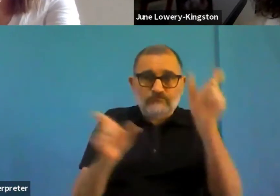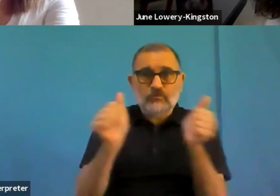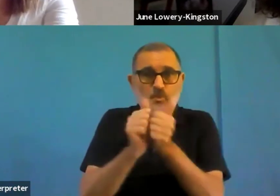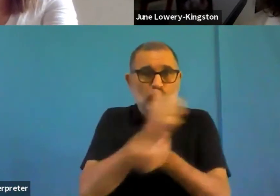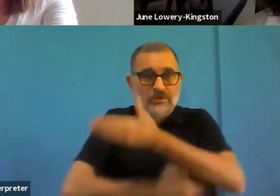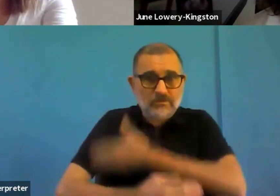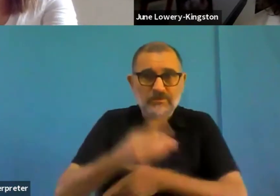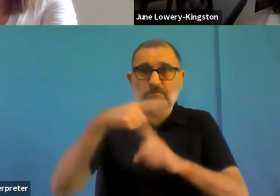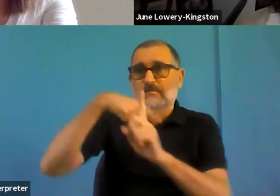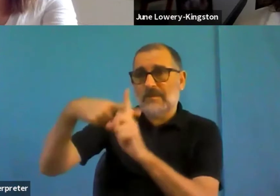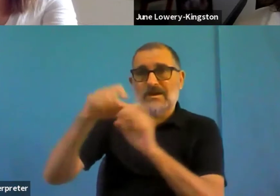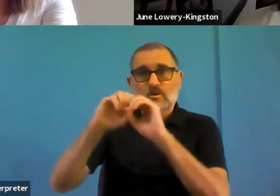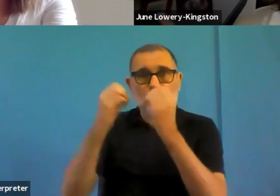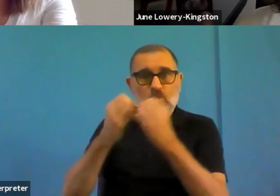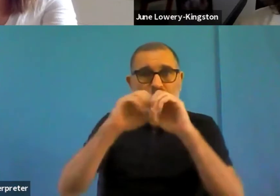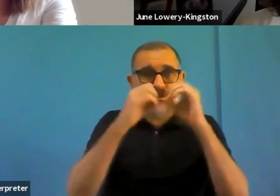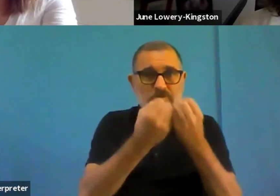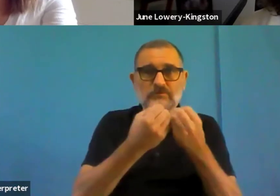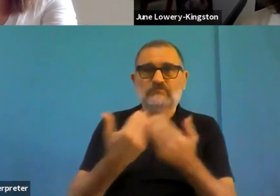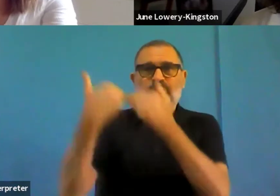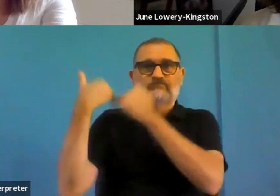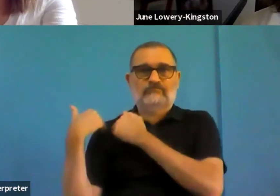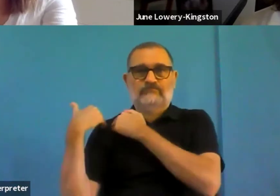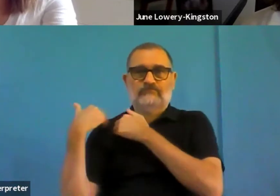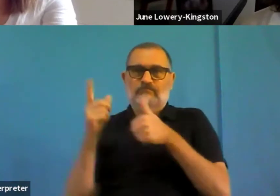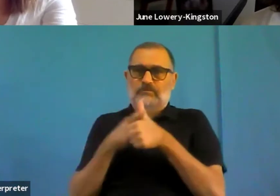And then with our contractor, we'll be looking at all this wonderful information and feedback